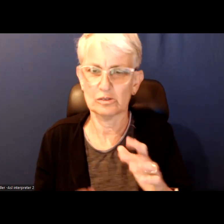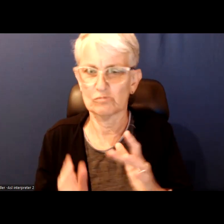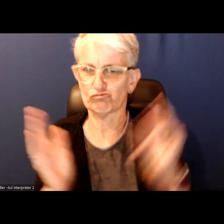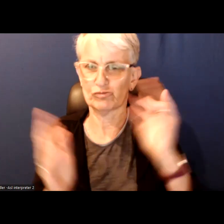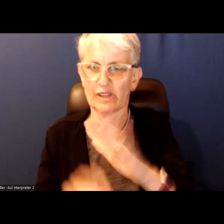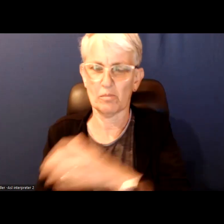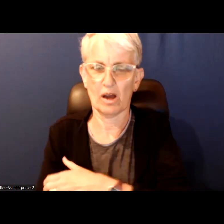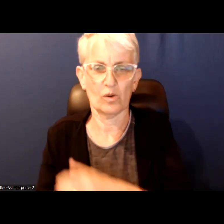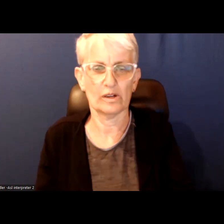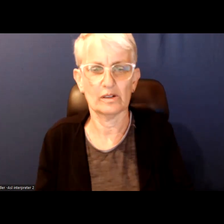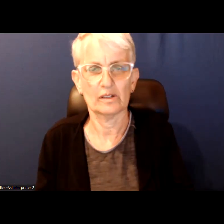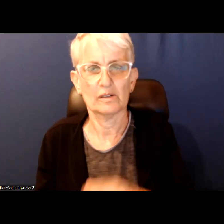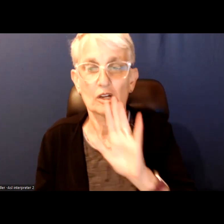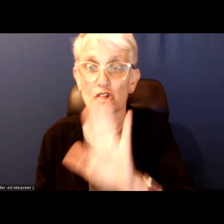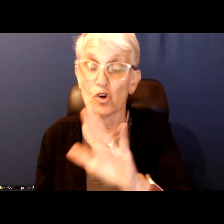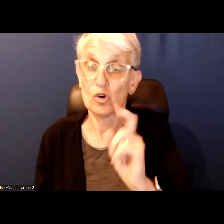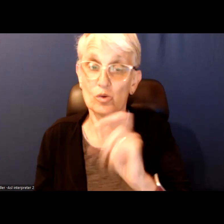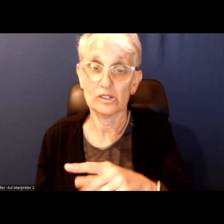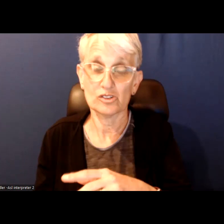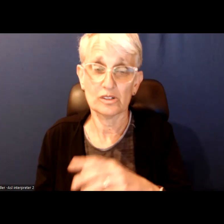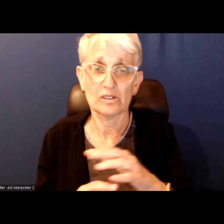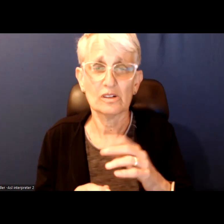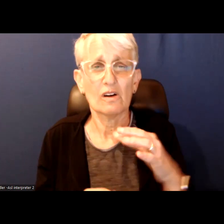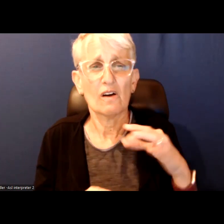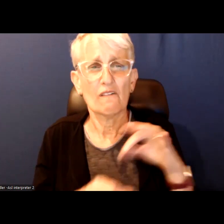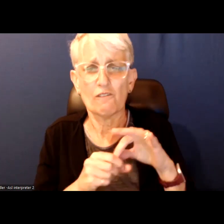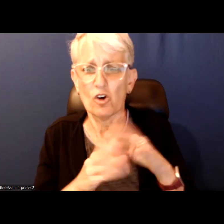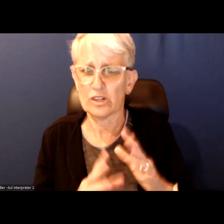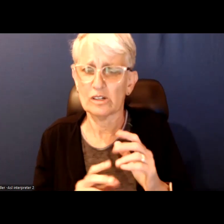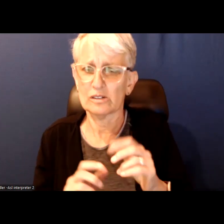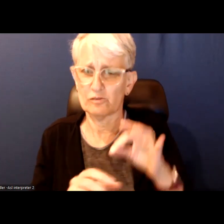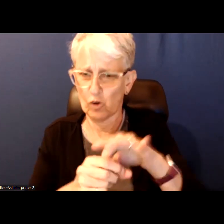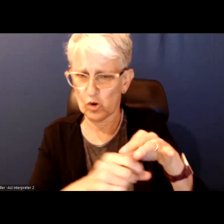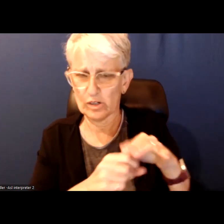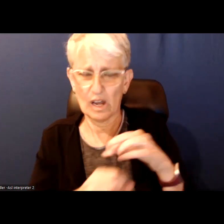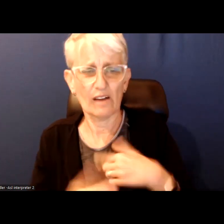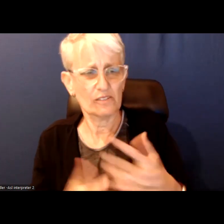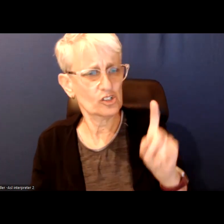But in terms of this question in voter turnout I asked this collie, a friend of mine who